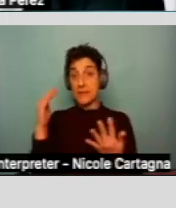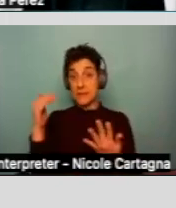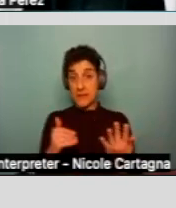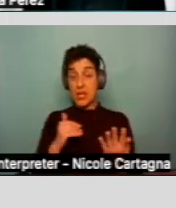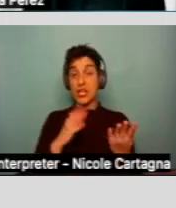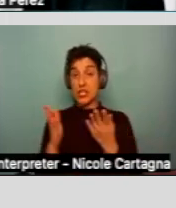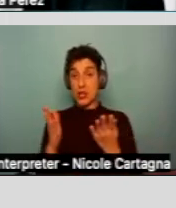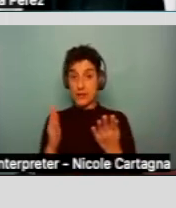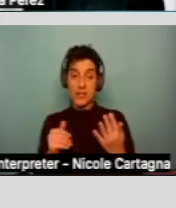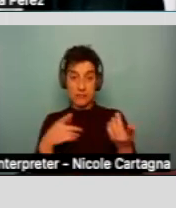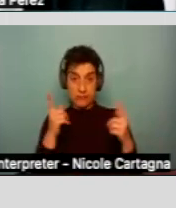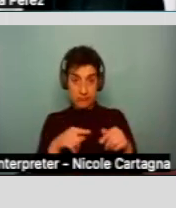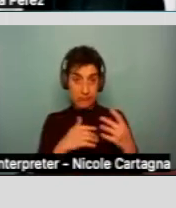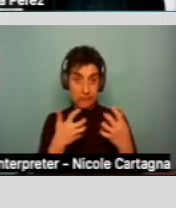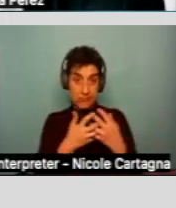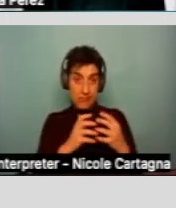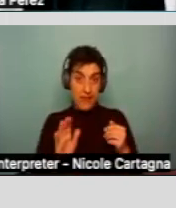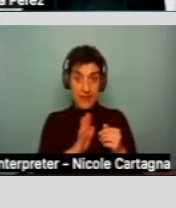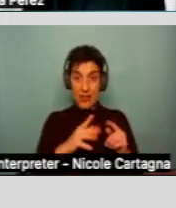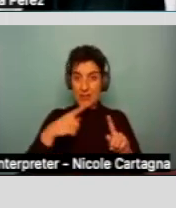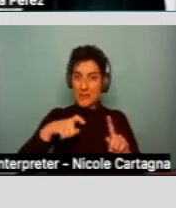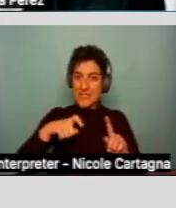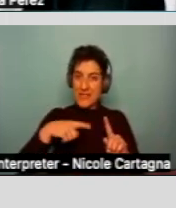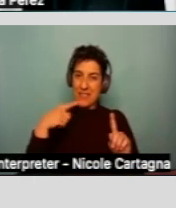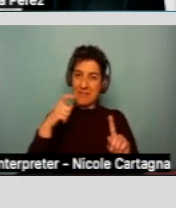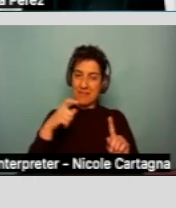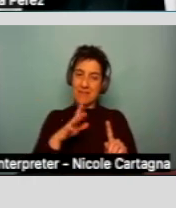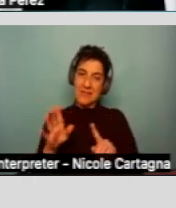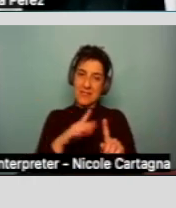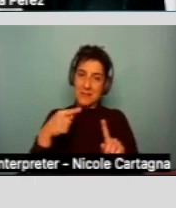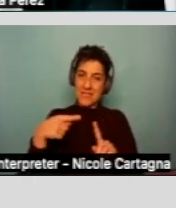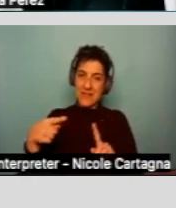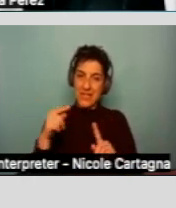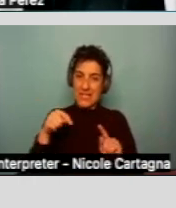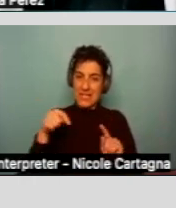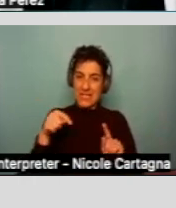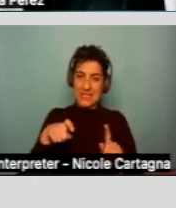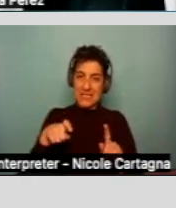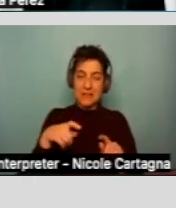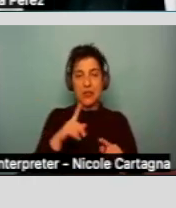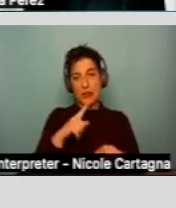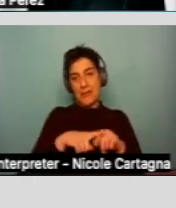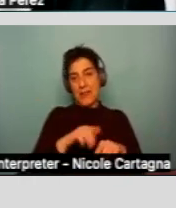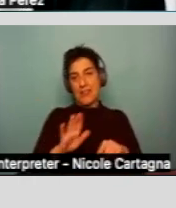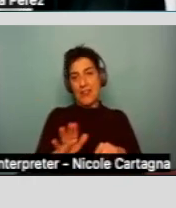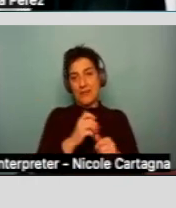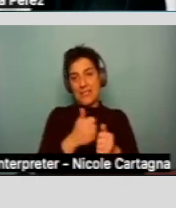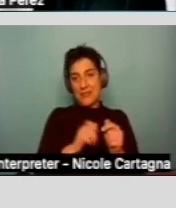specific needs, so it really depends on each client; each case is different.